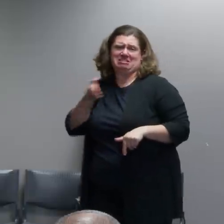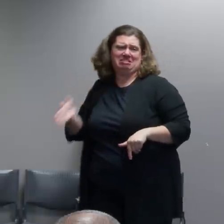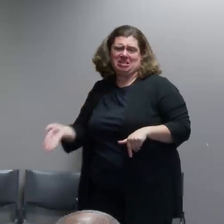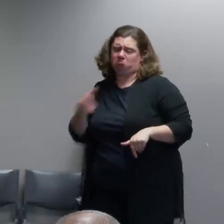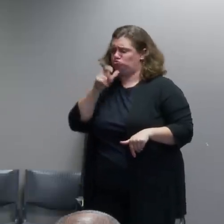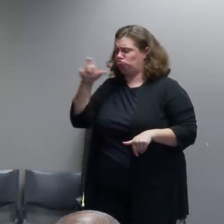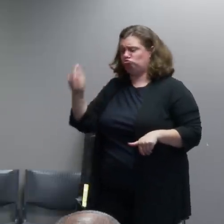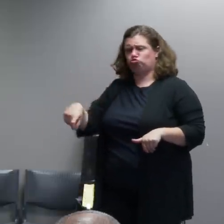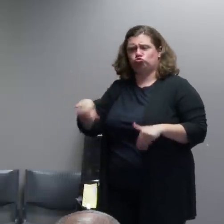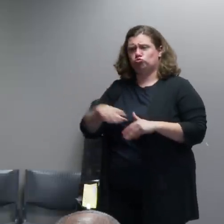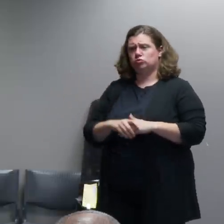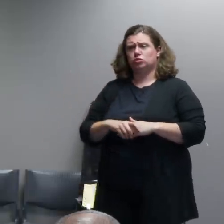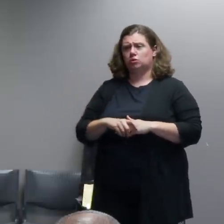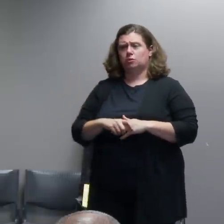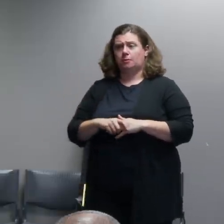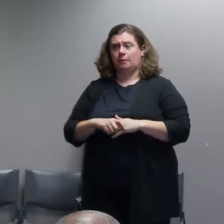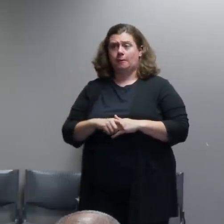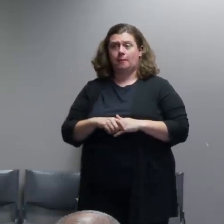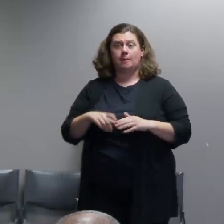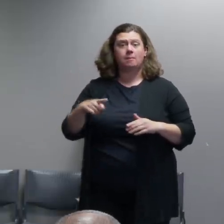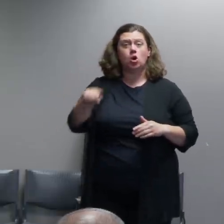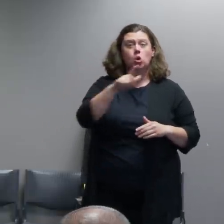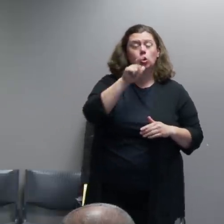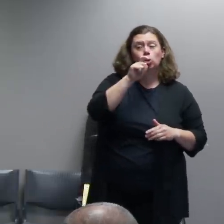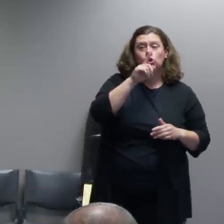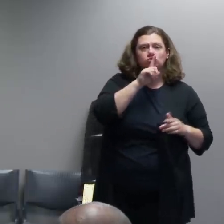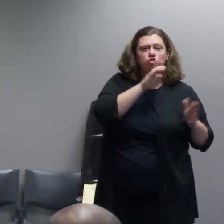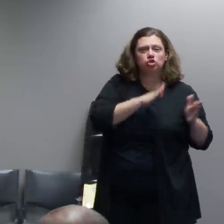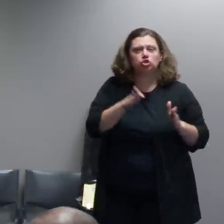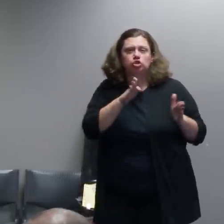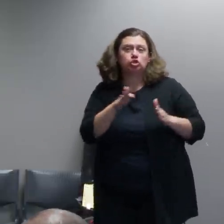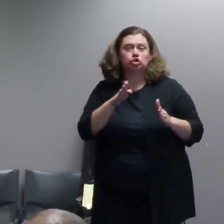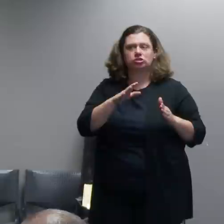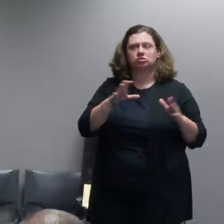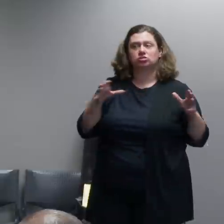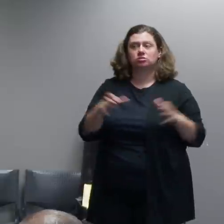with the agitator group they have responded by escalating and escalating